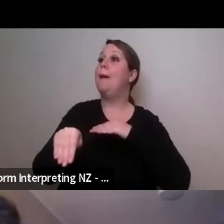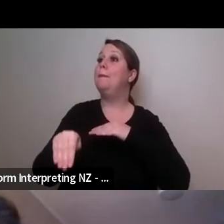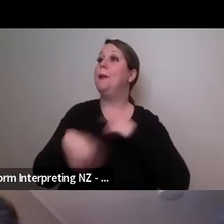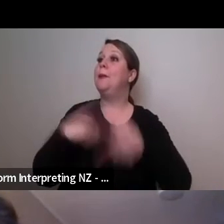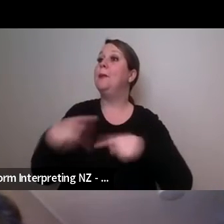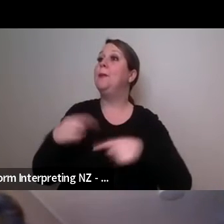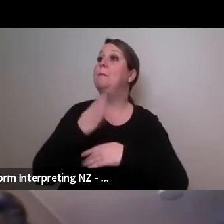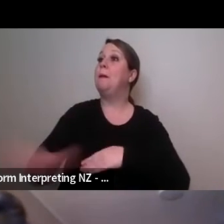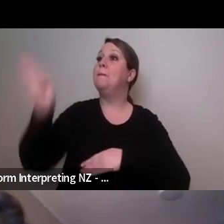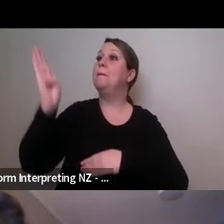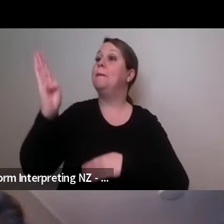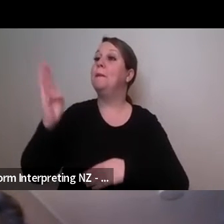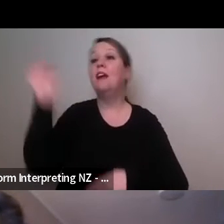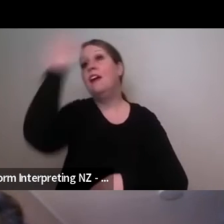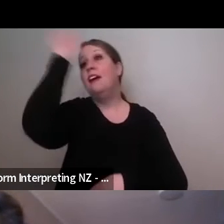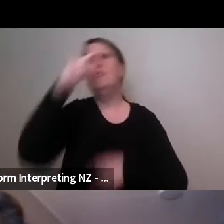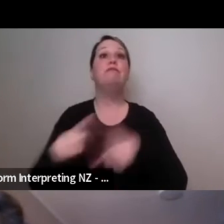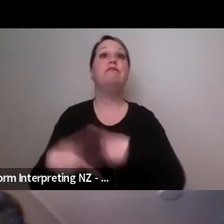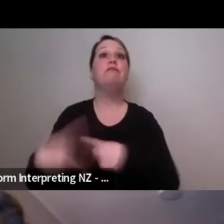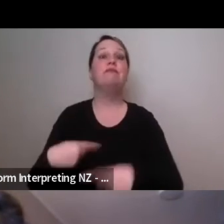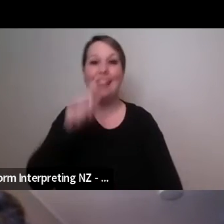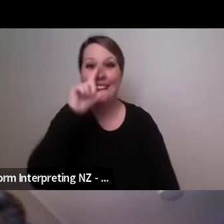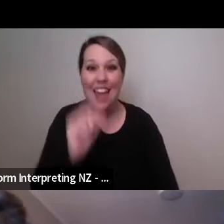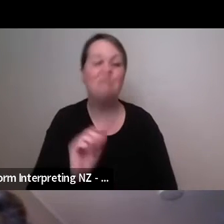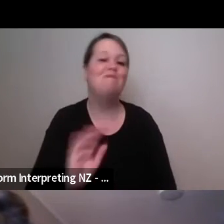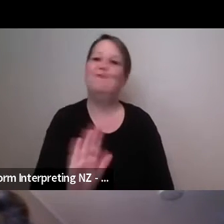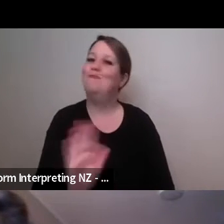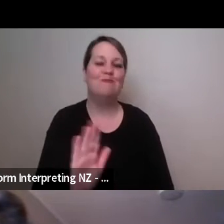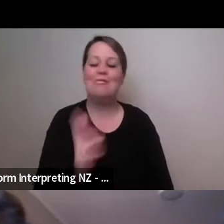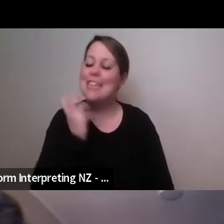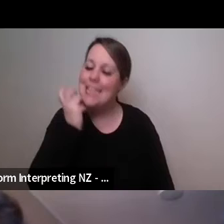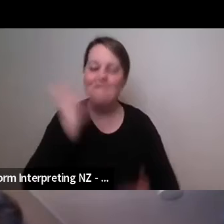over there so I've got to navigate that before I get to share the hills with my mum